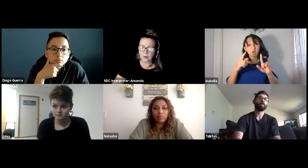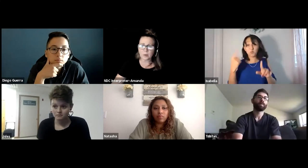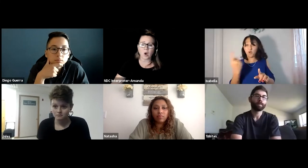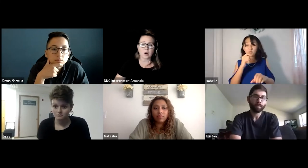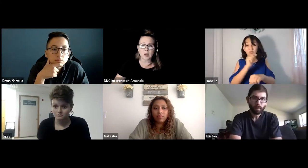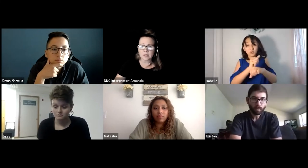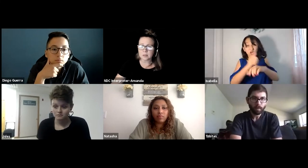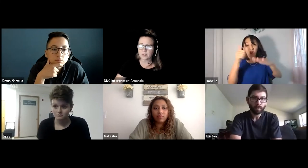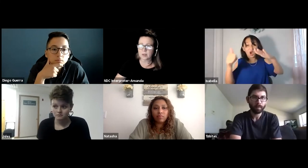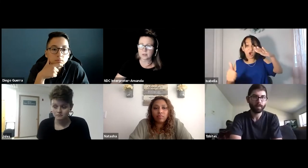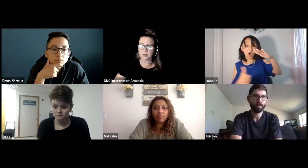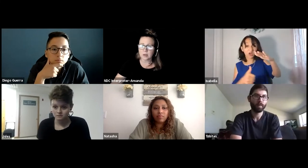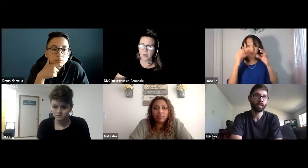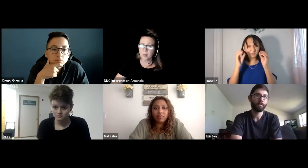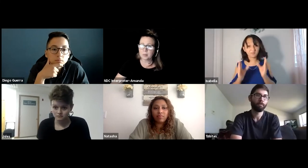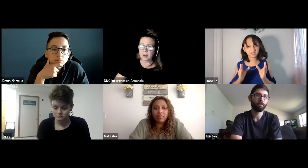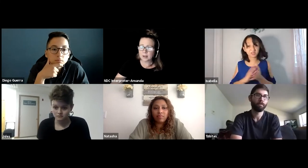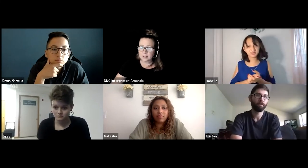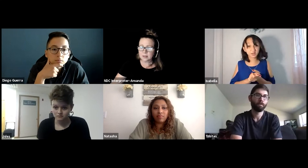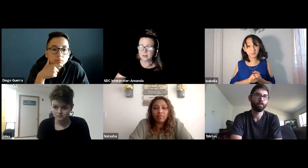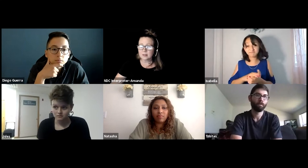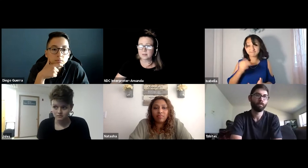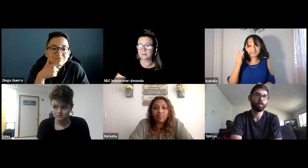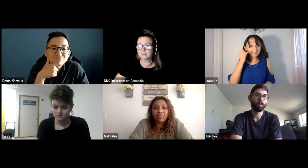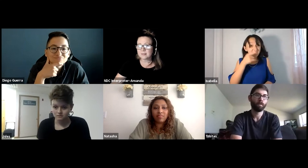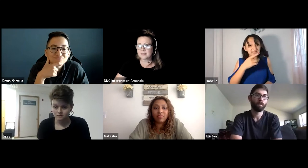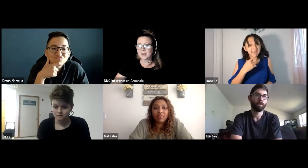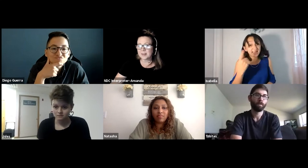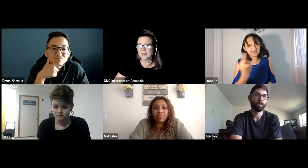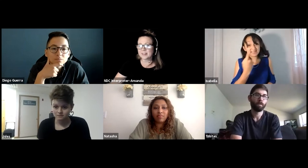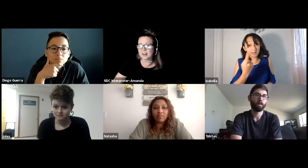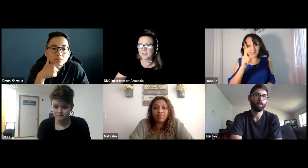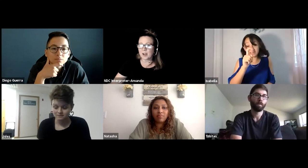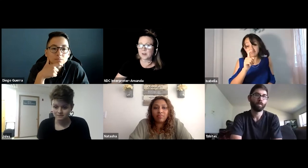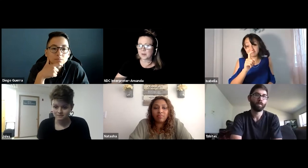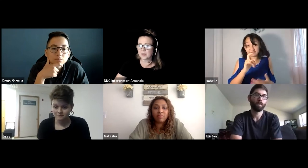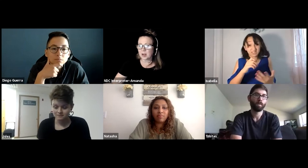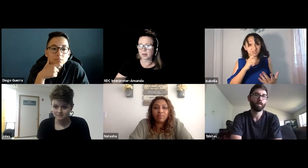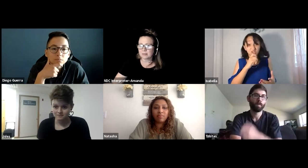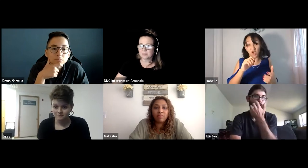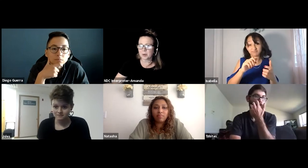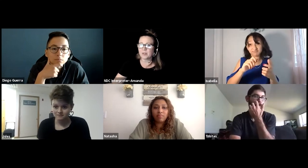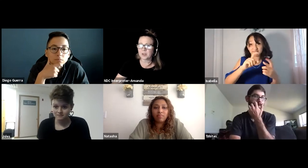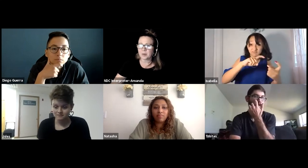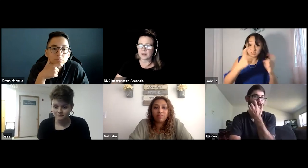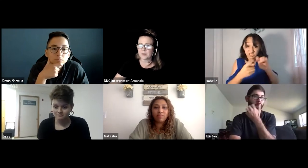we are talking to the professor, but they're kind of under their purview and if